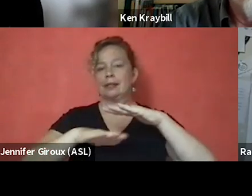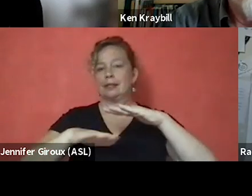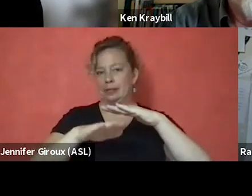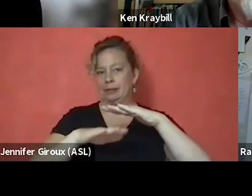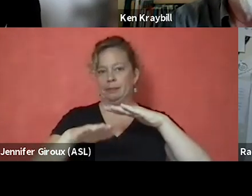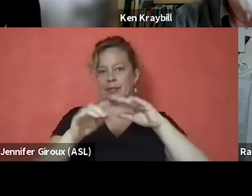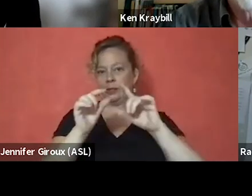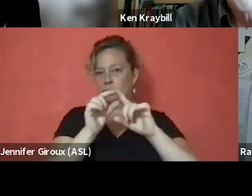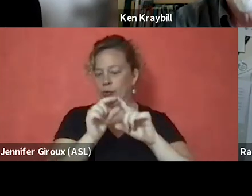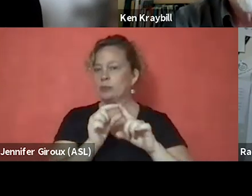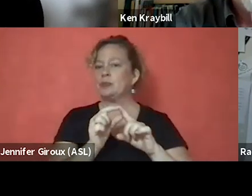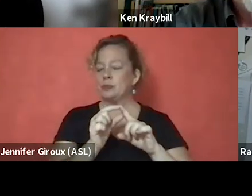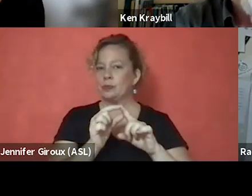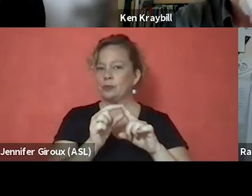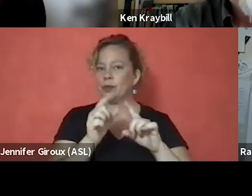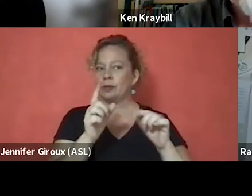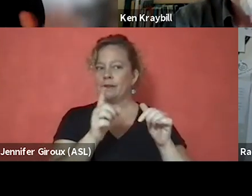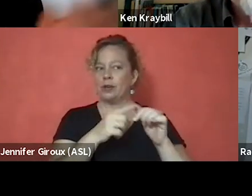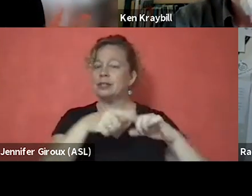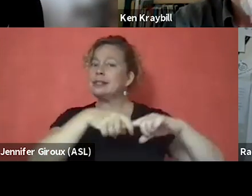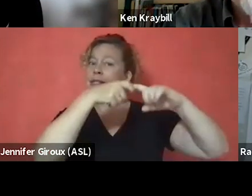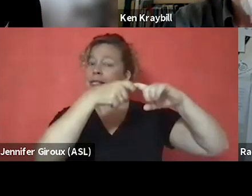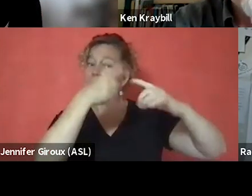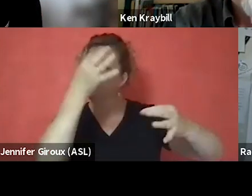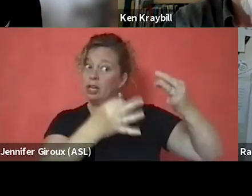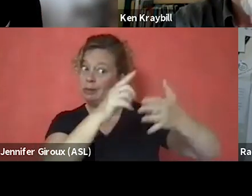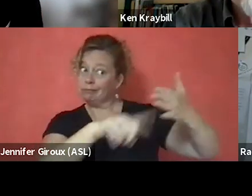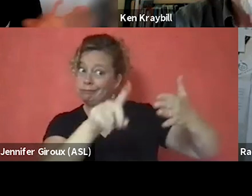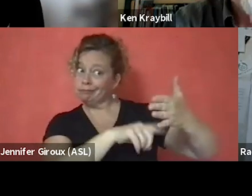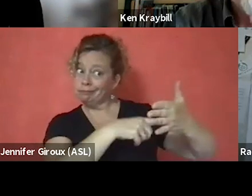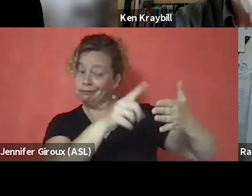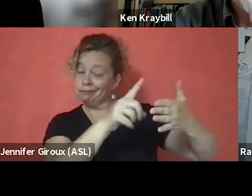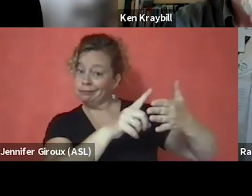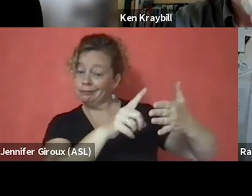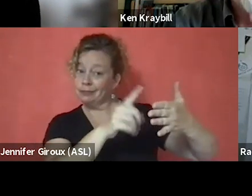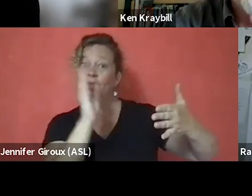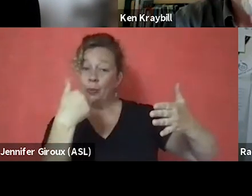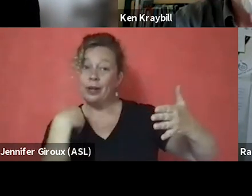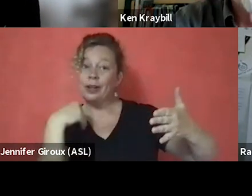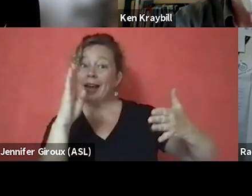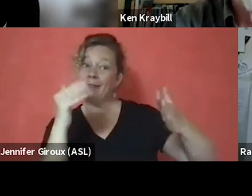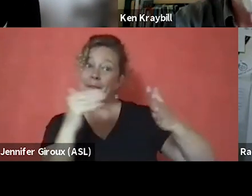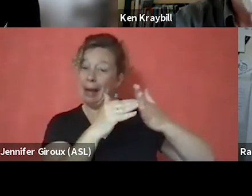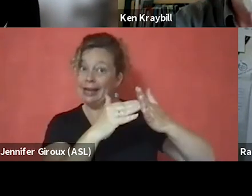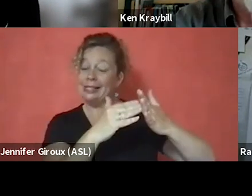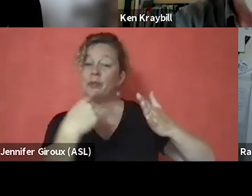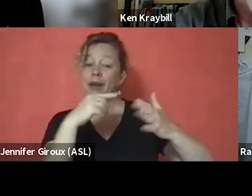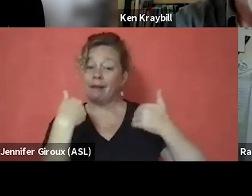first, suspend your judgment. I get that you'll have bias. We all do. And I understand that.